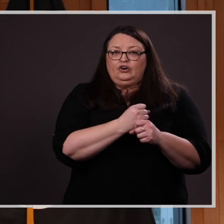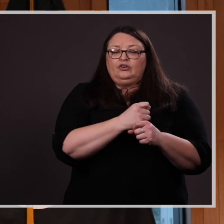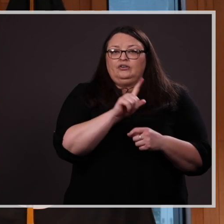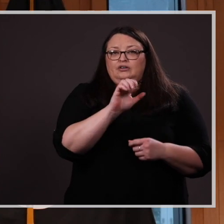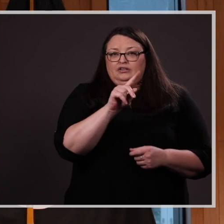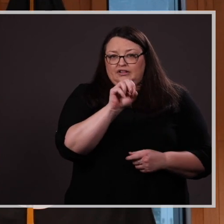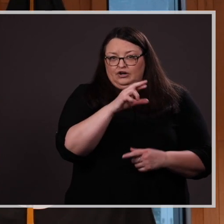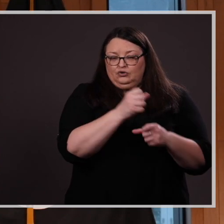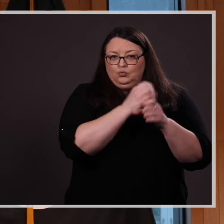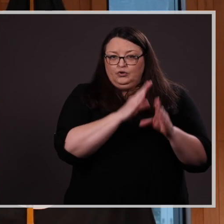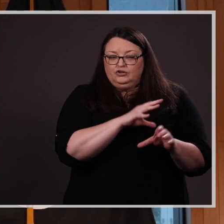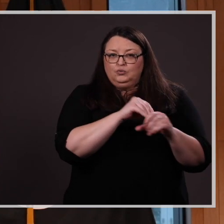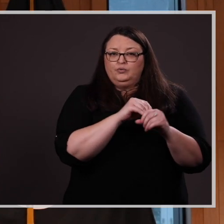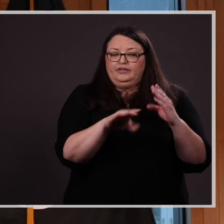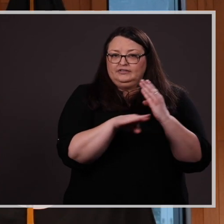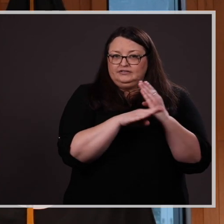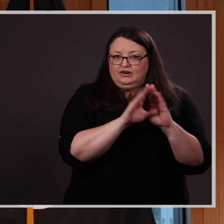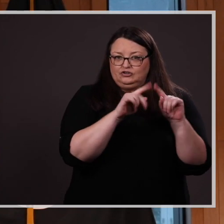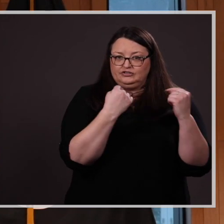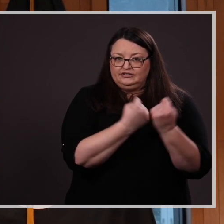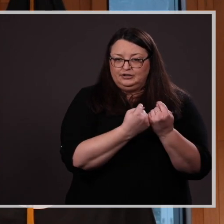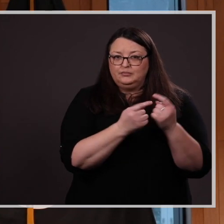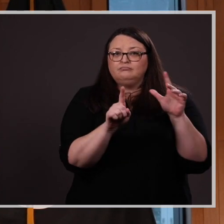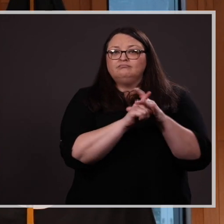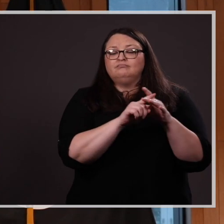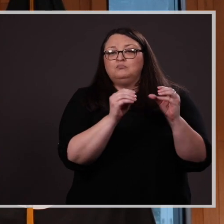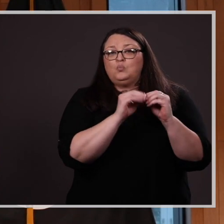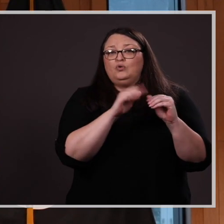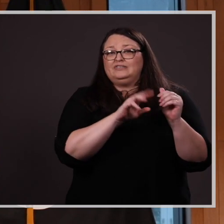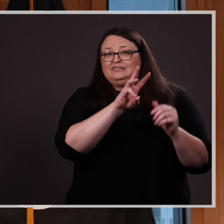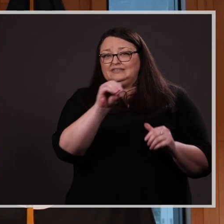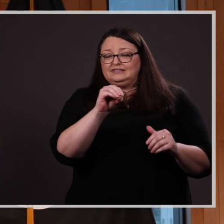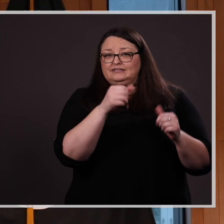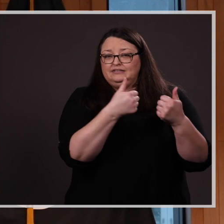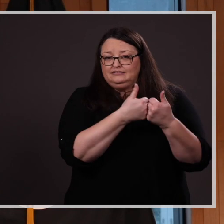in more than 60 matches in her career. She is a three-time member of the Summit League